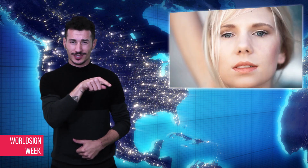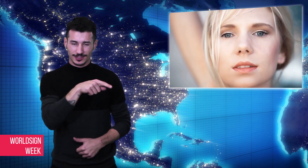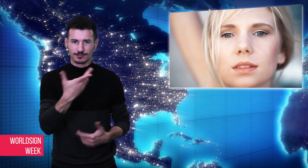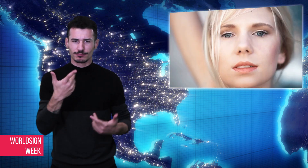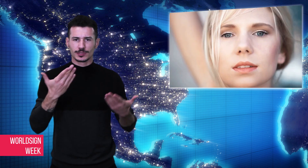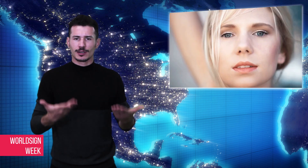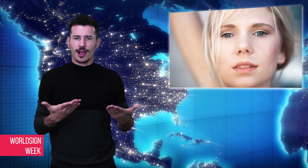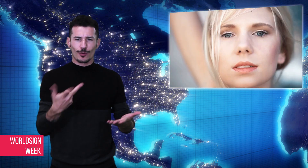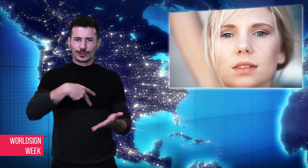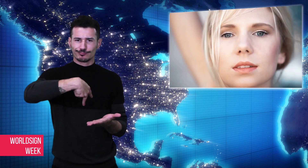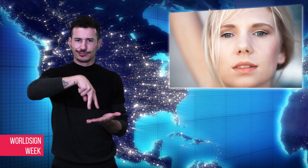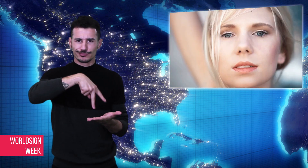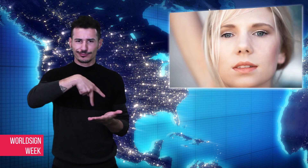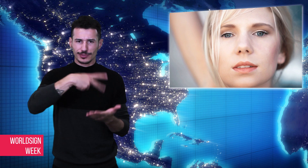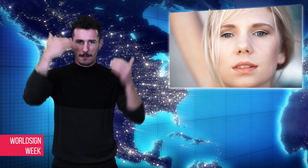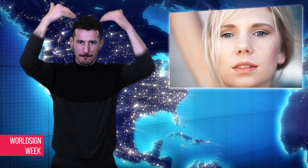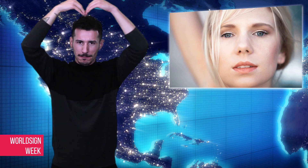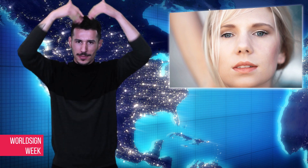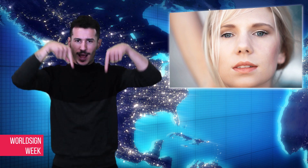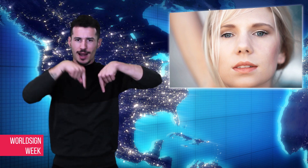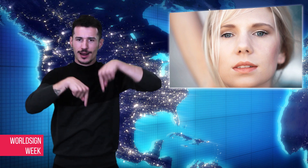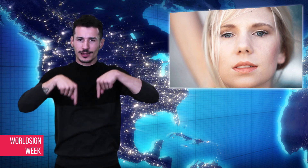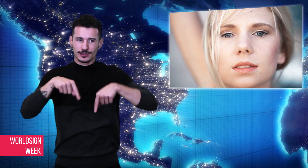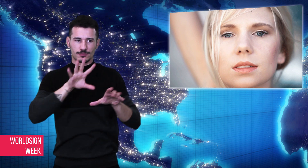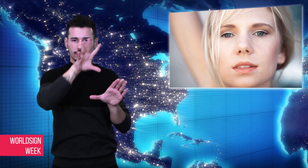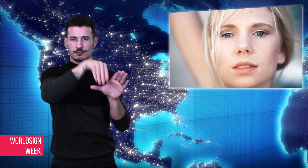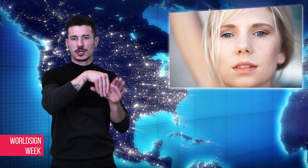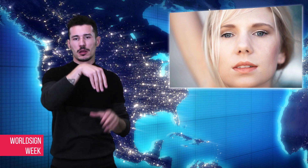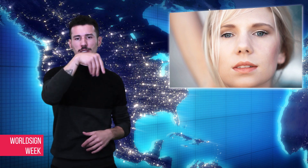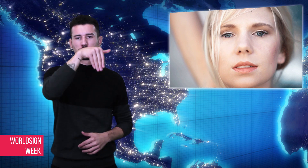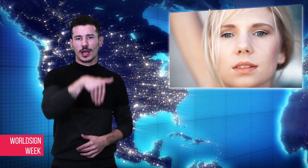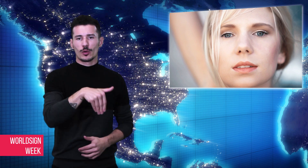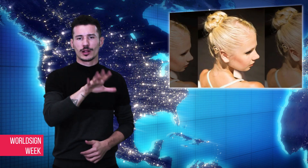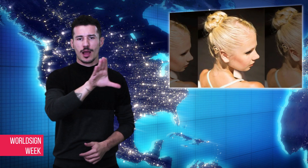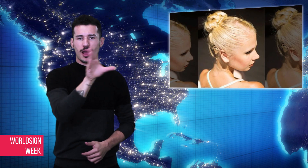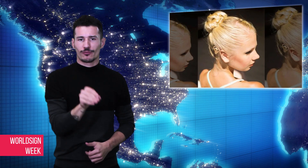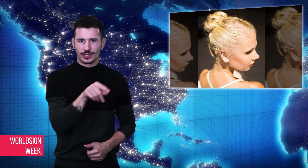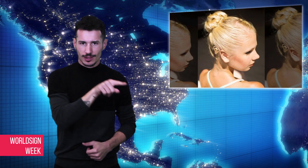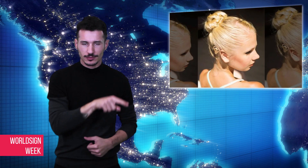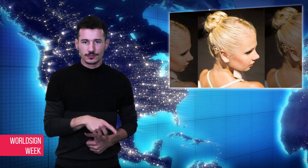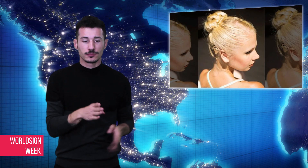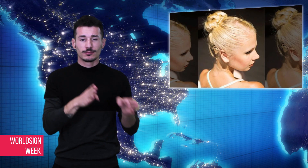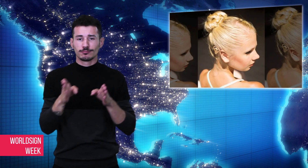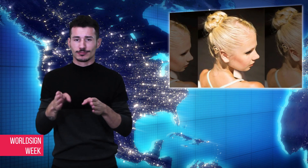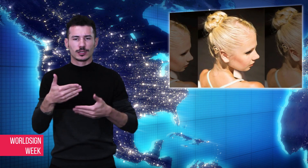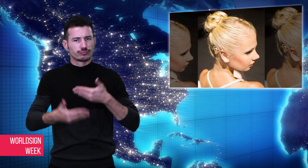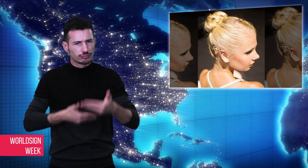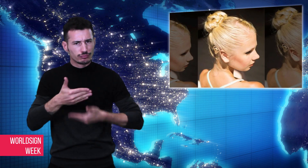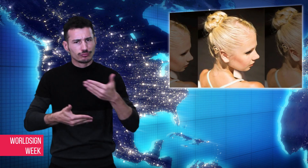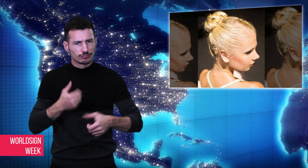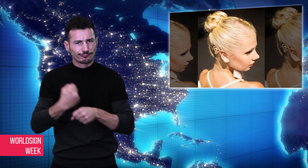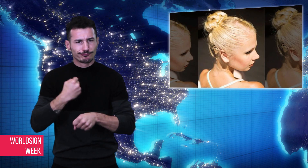implant. Simone is now dancer for a ballet company in South Africa,